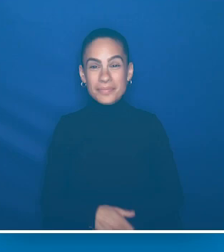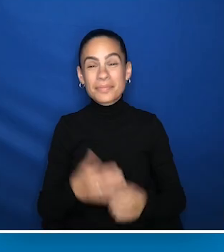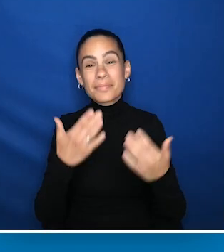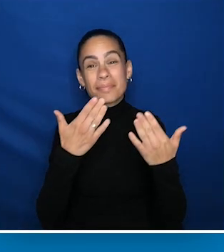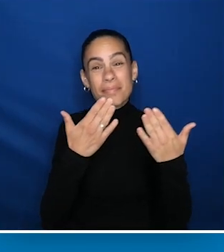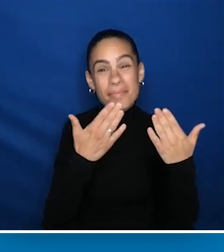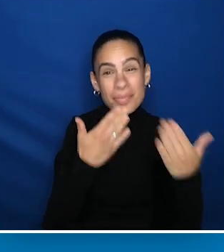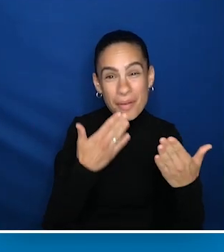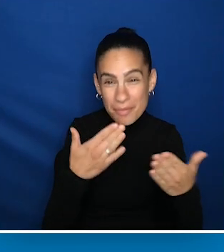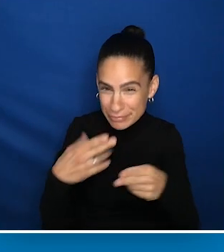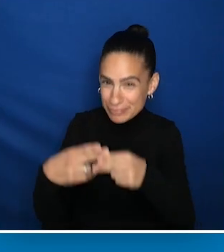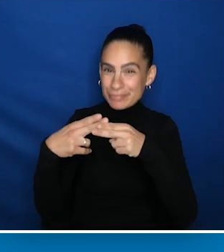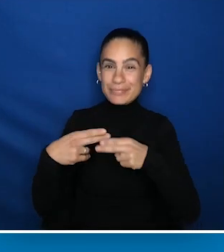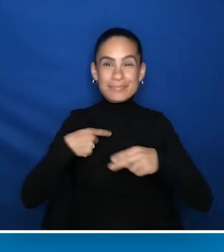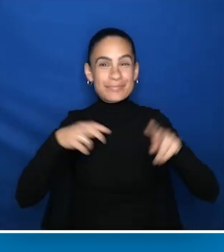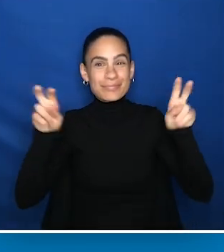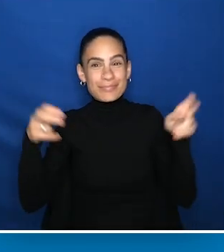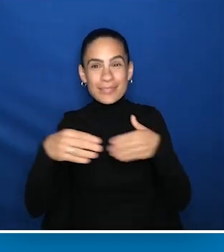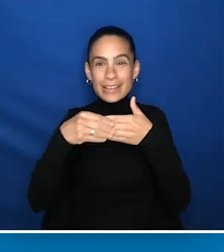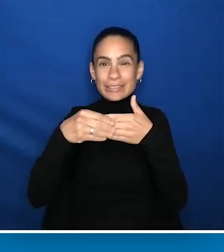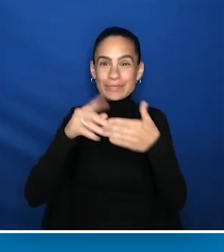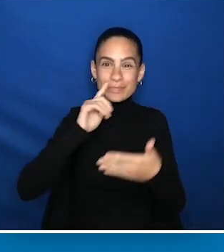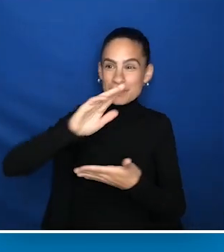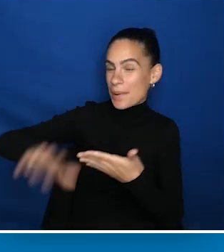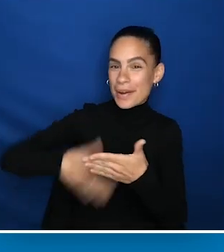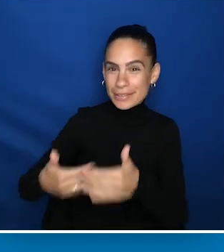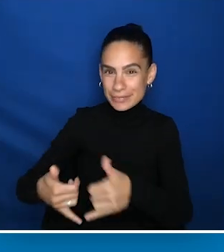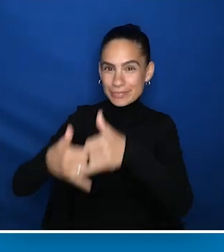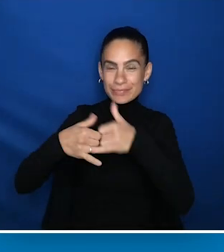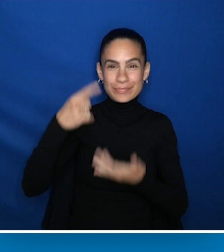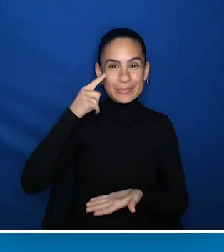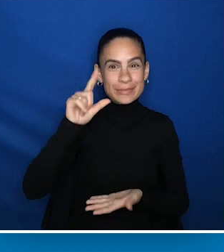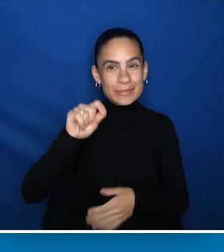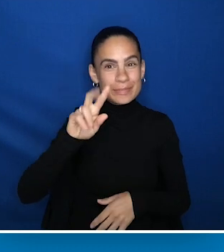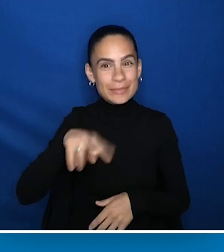Warmest thanks, for naming me a Leadership for All honoree for the 2022